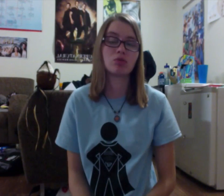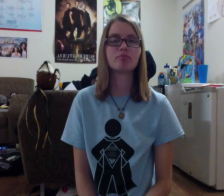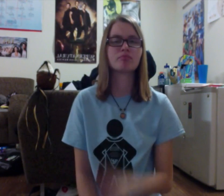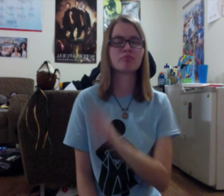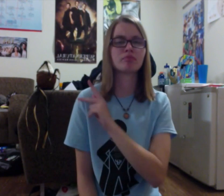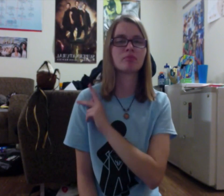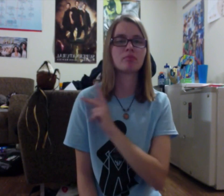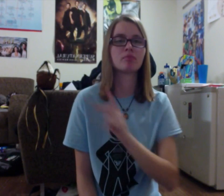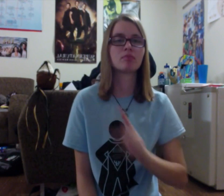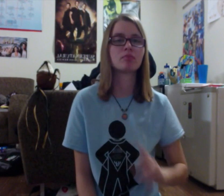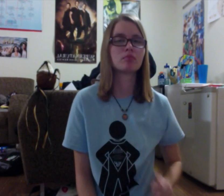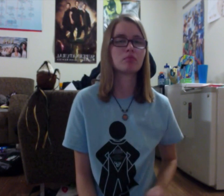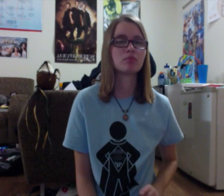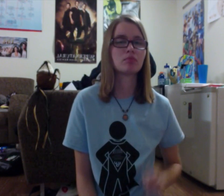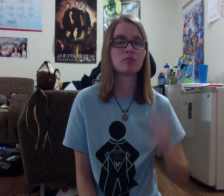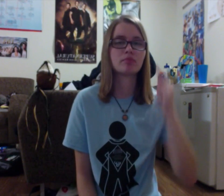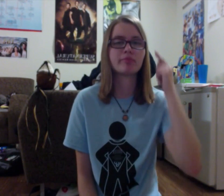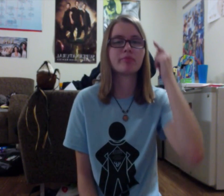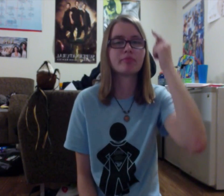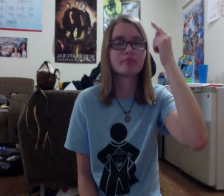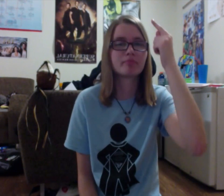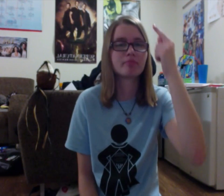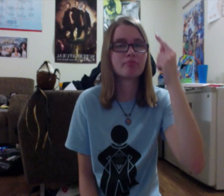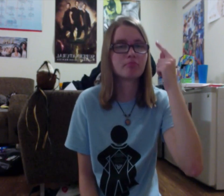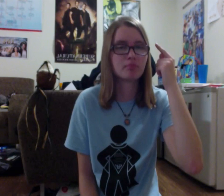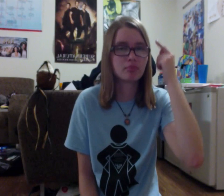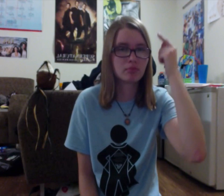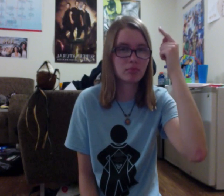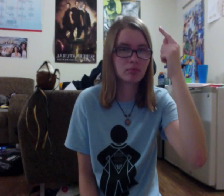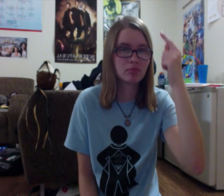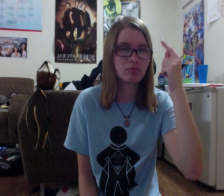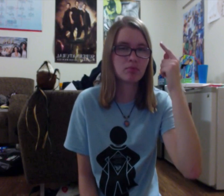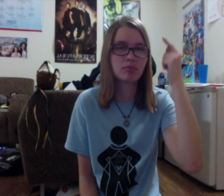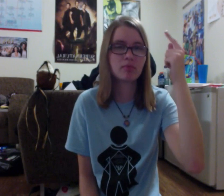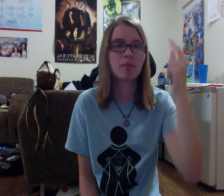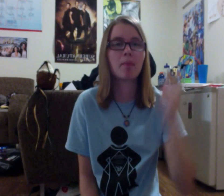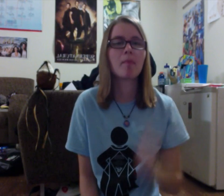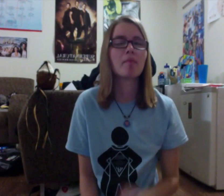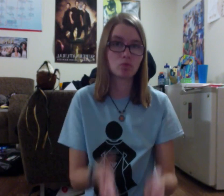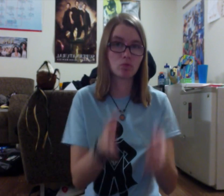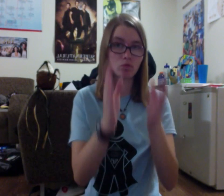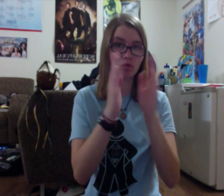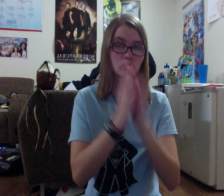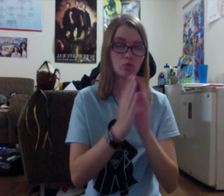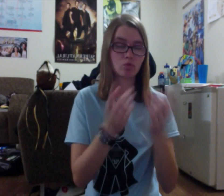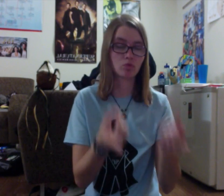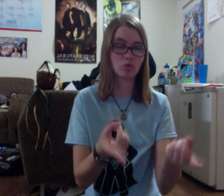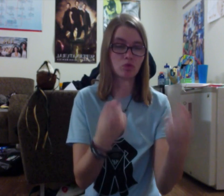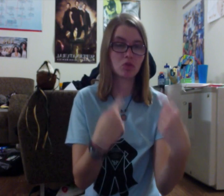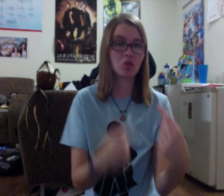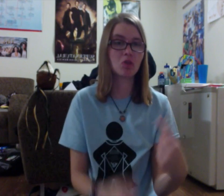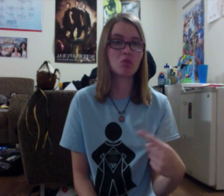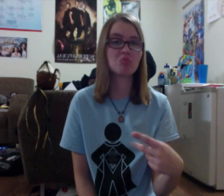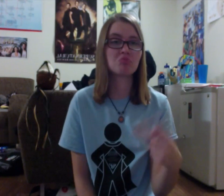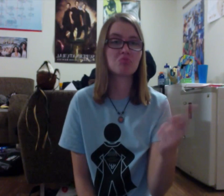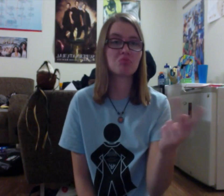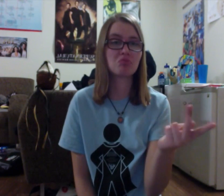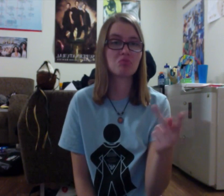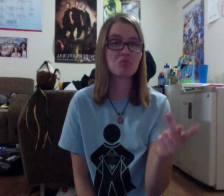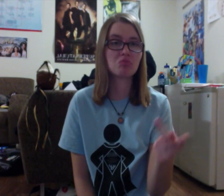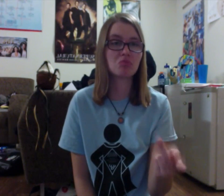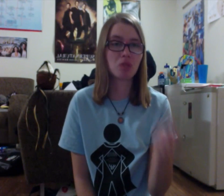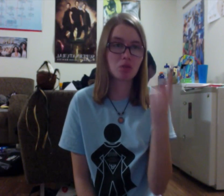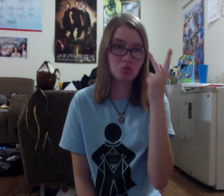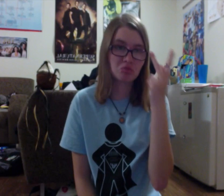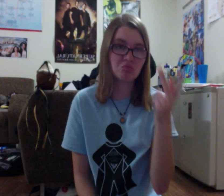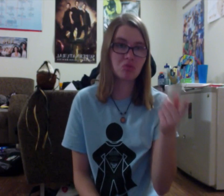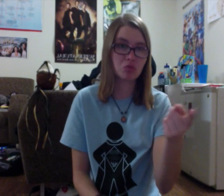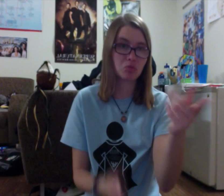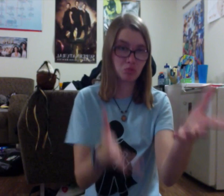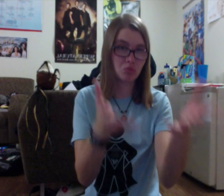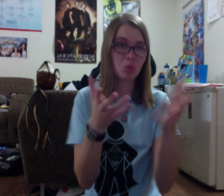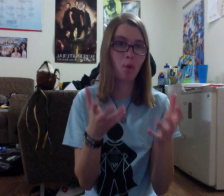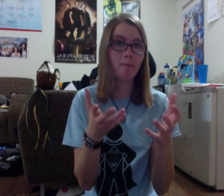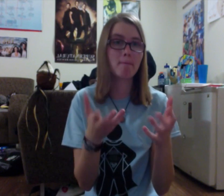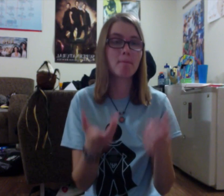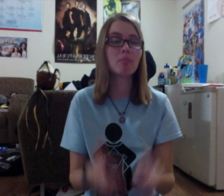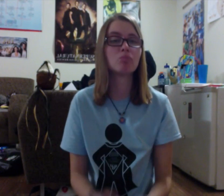The Emperor considered this and requested that the two men come to him.